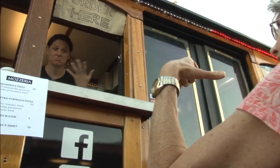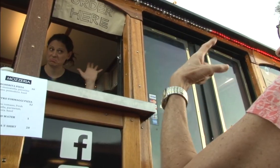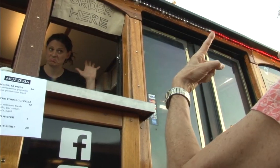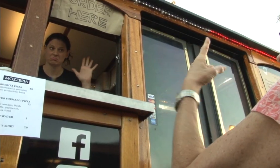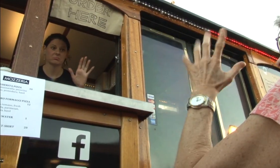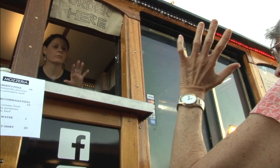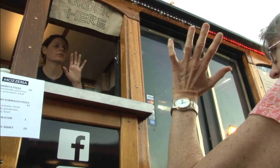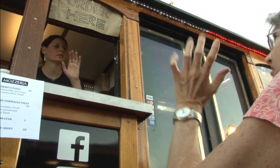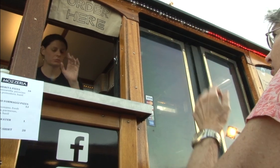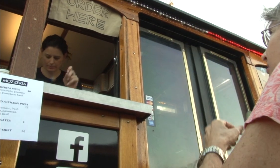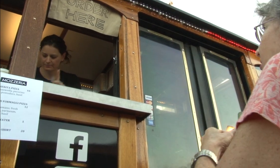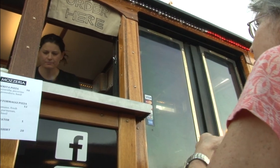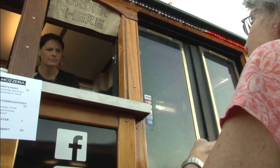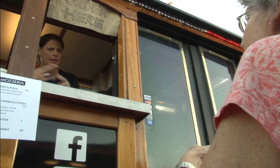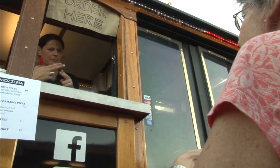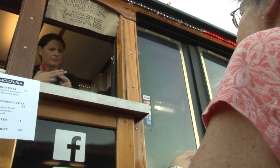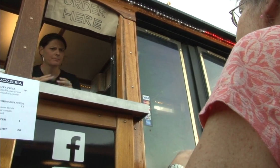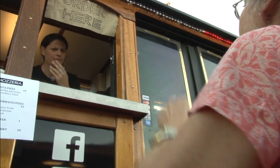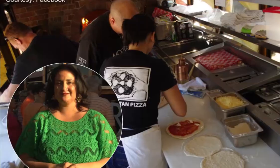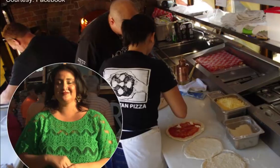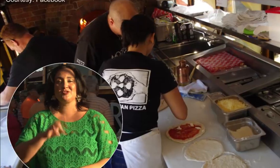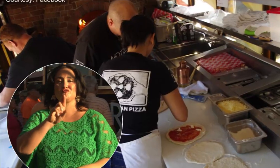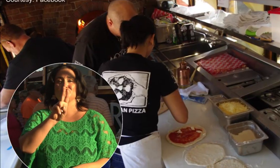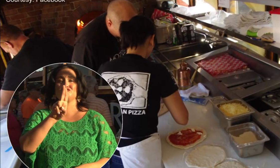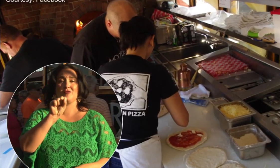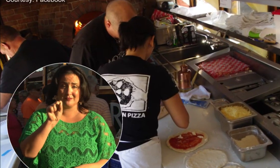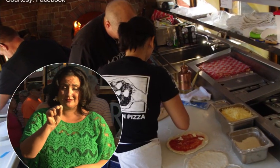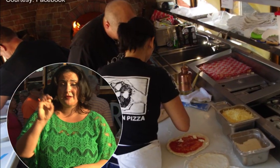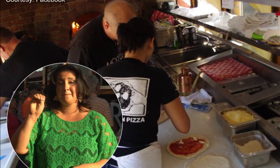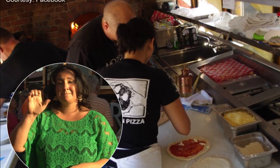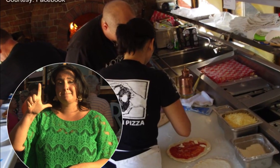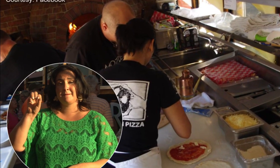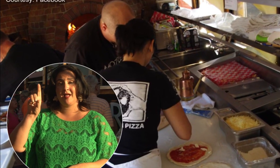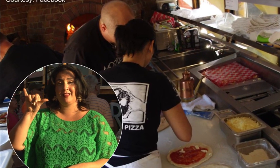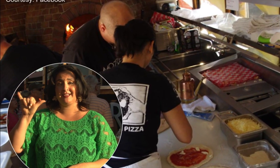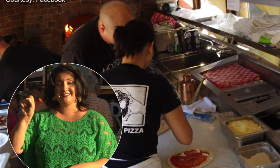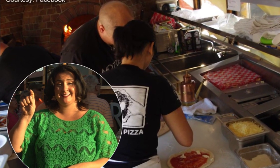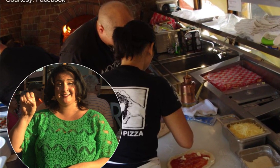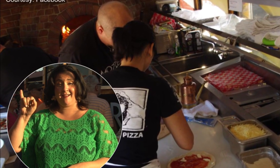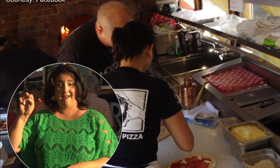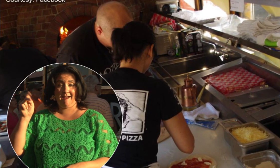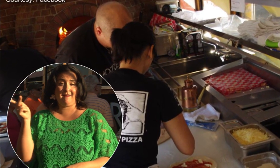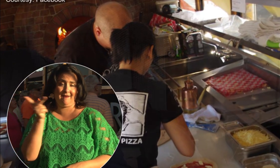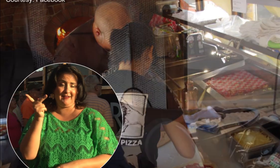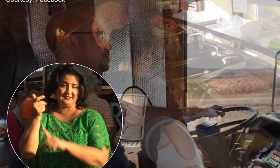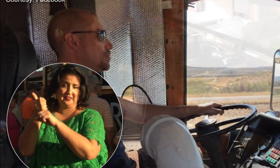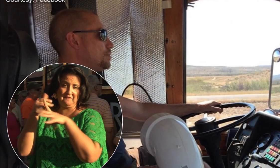Video: "Alright, that's it, and your name? Russ and Melody Stein are the owners of Mozzeria.